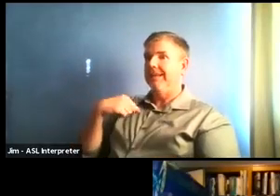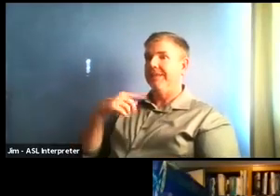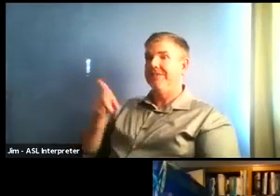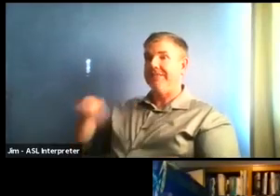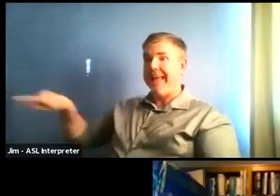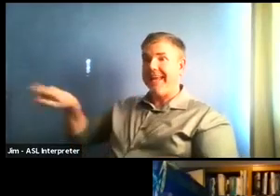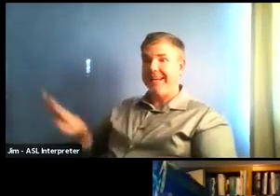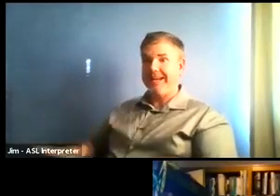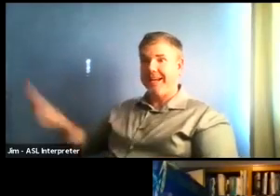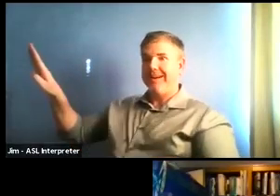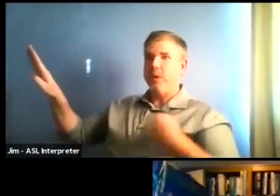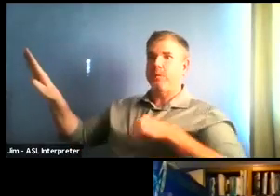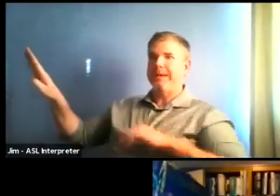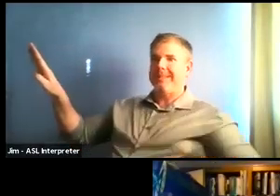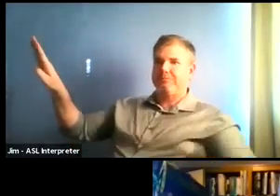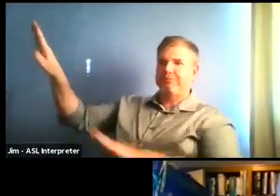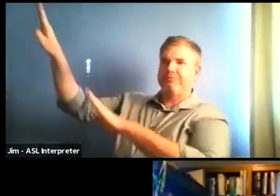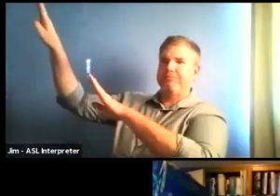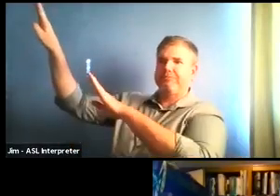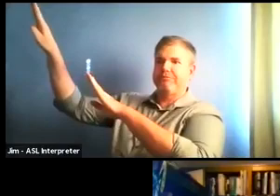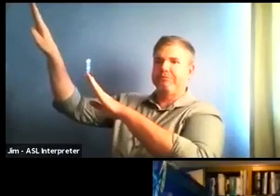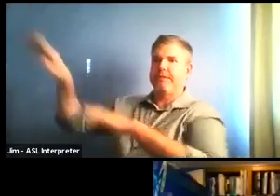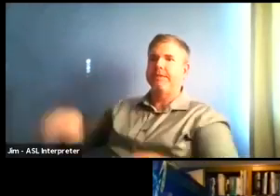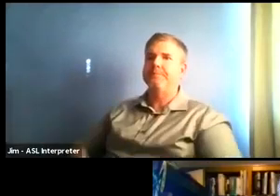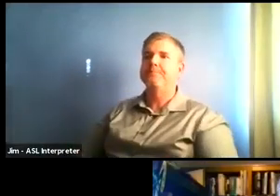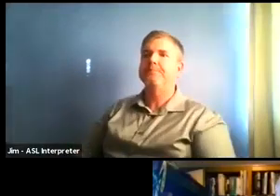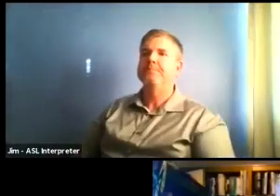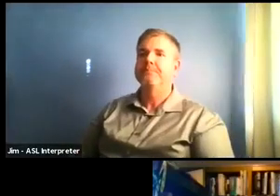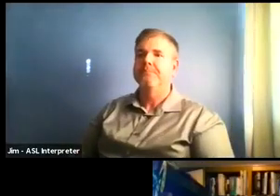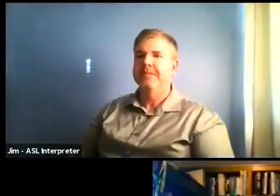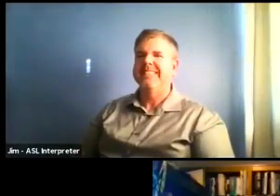in cases and maybe we're a couple of weeks behind them in that as well.